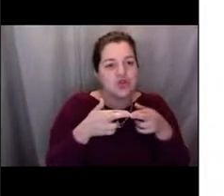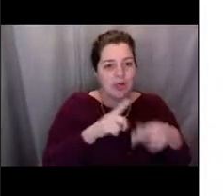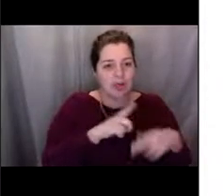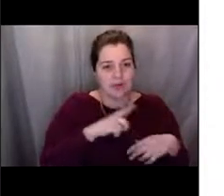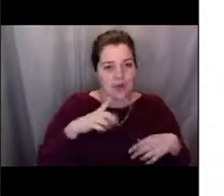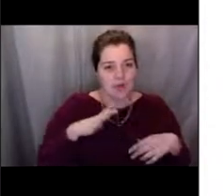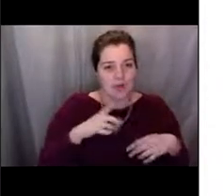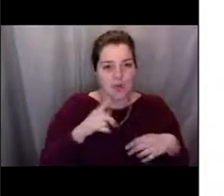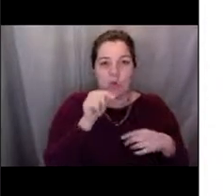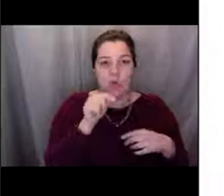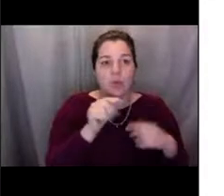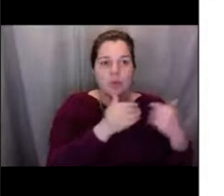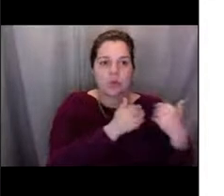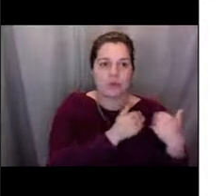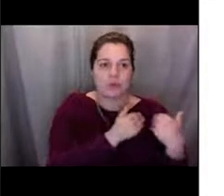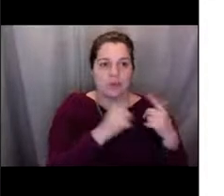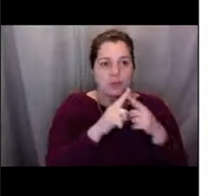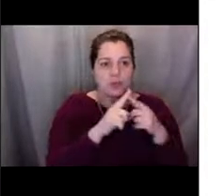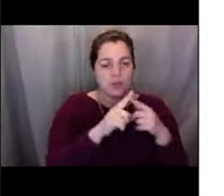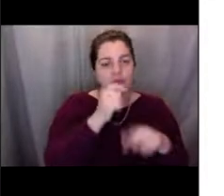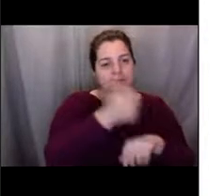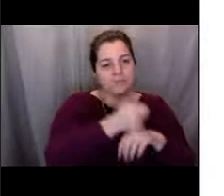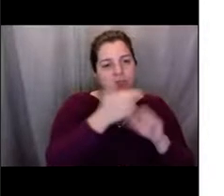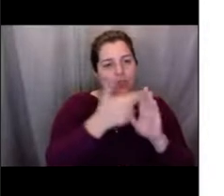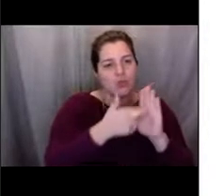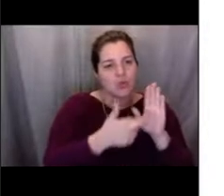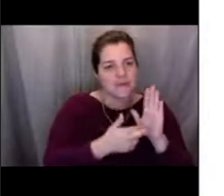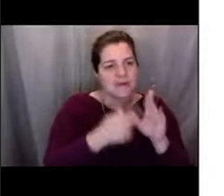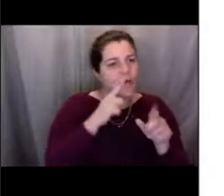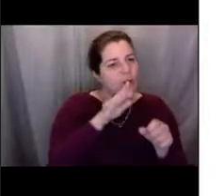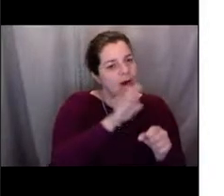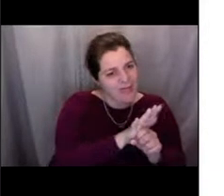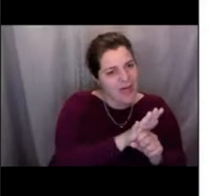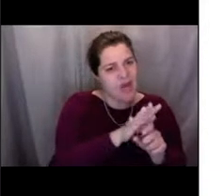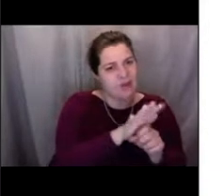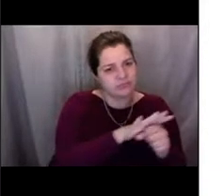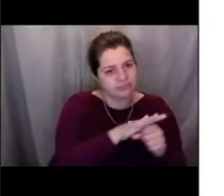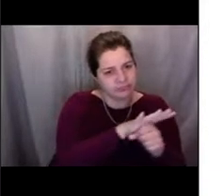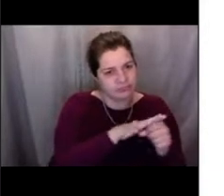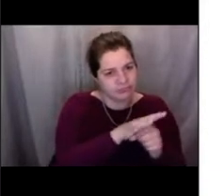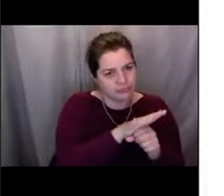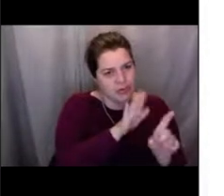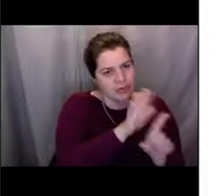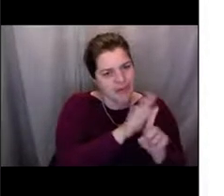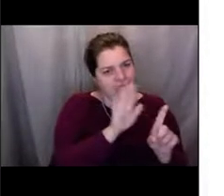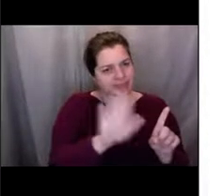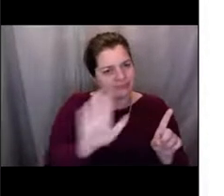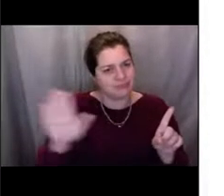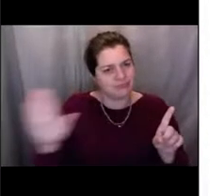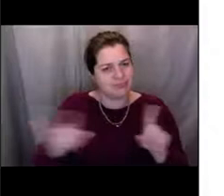[Lisa] And I think there was a question about how many fisheries are there that you monitor.